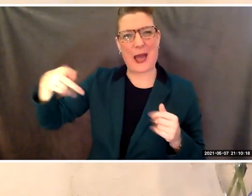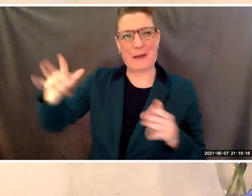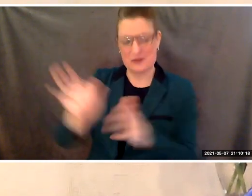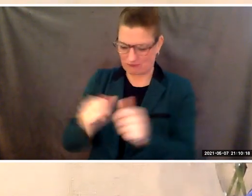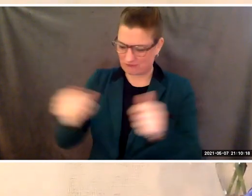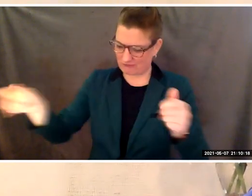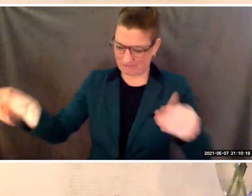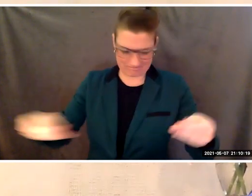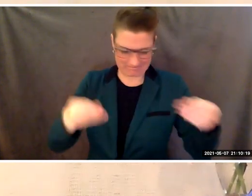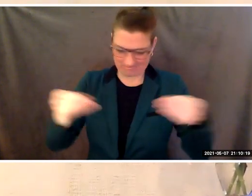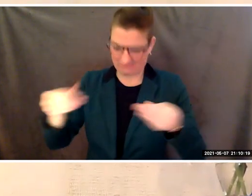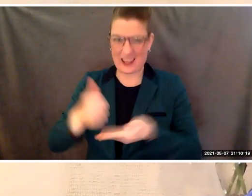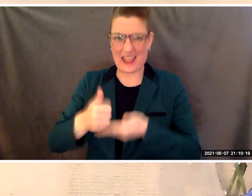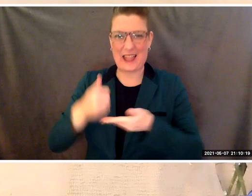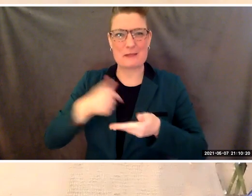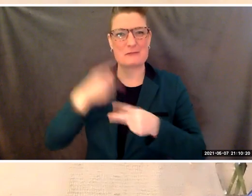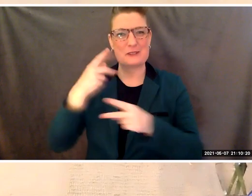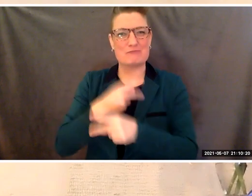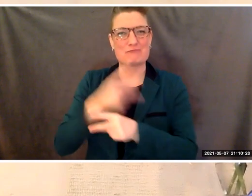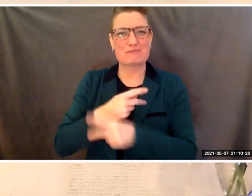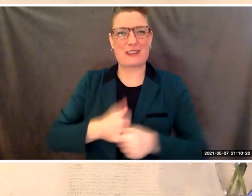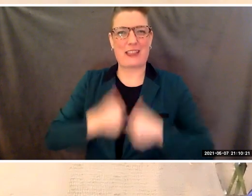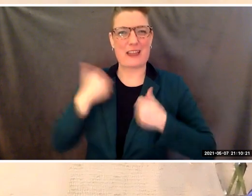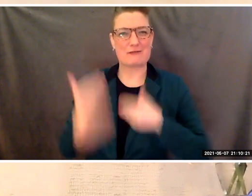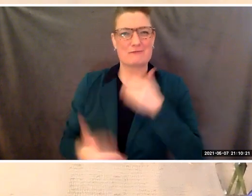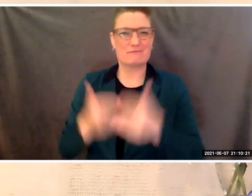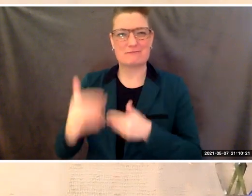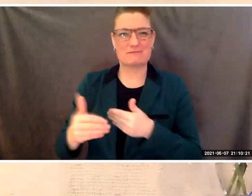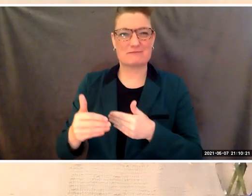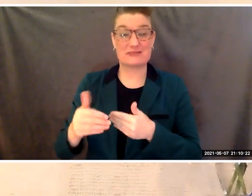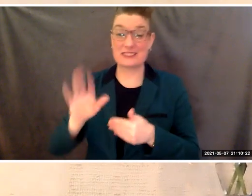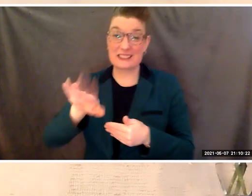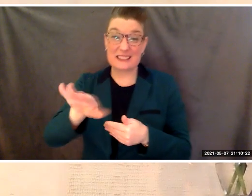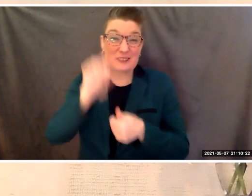but remind yourself always to not let anyone